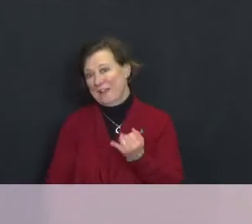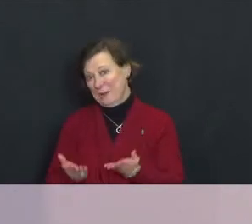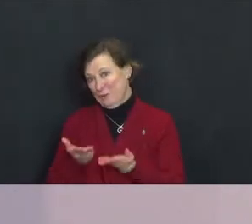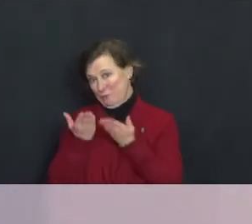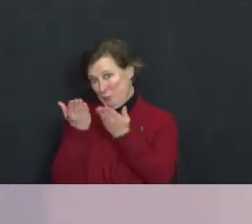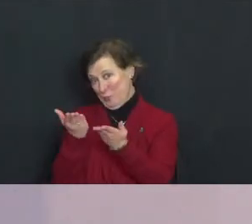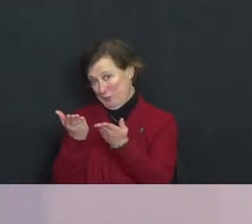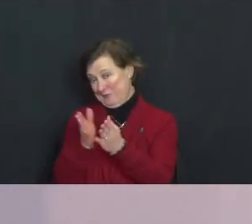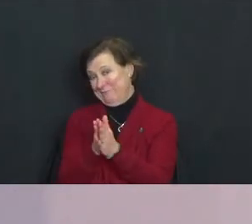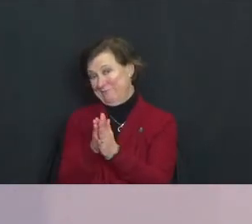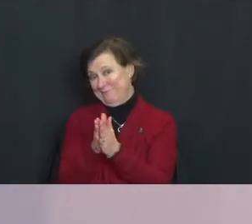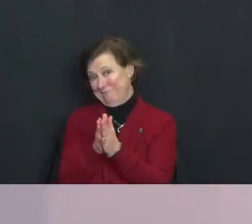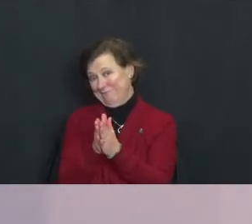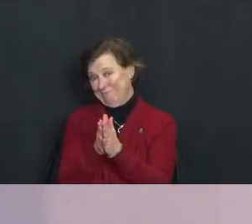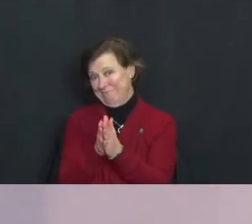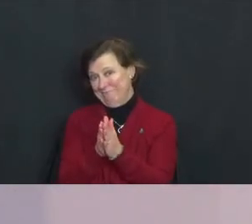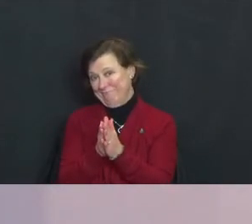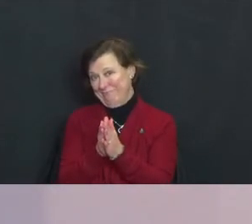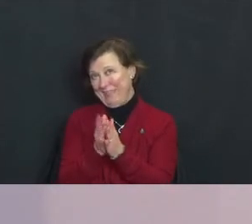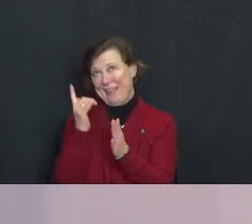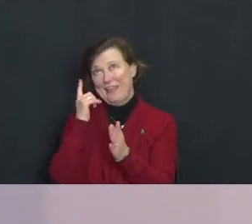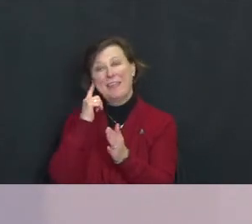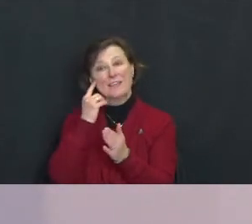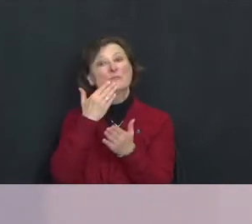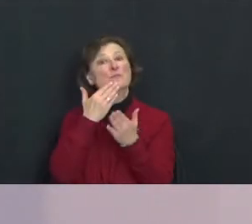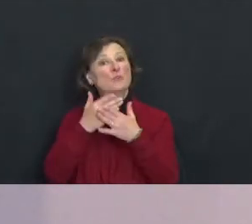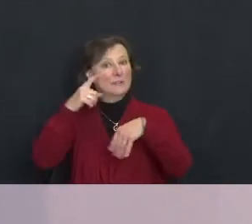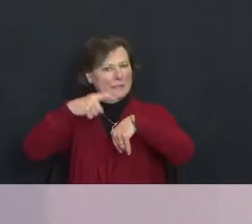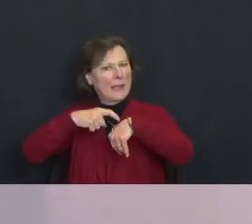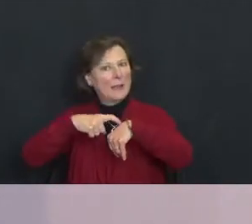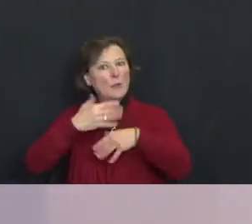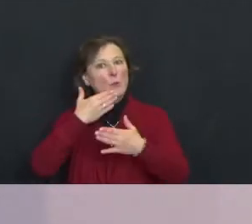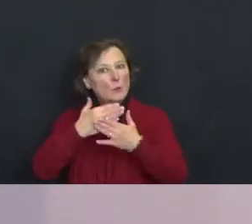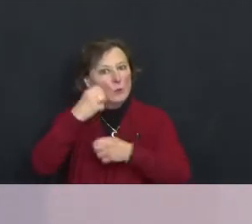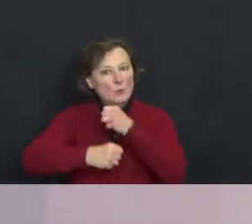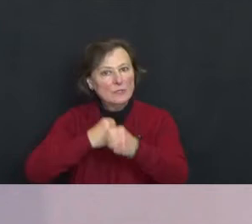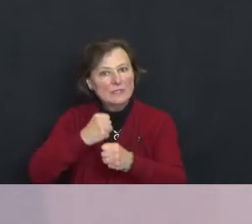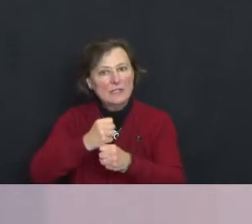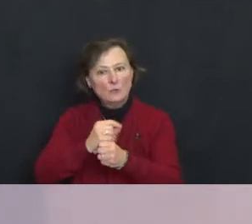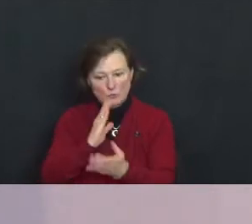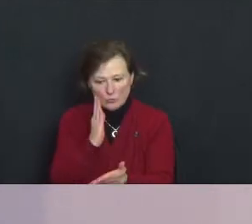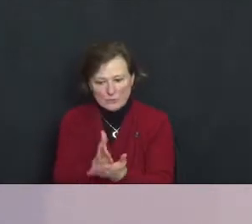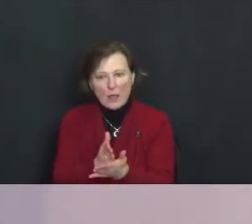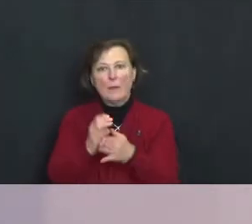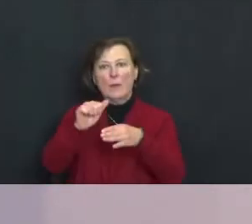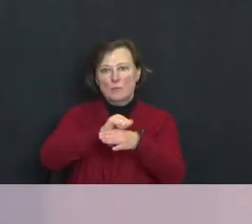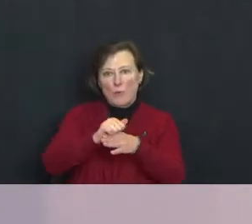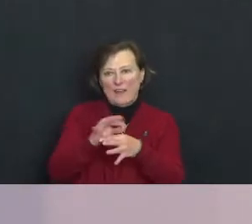I’d say this is a good time this is a good year to end the practices of hating and despising